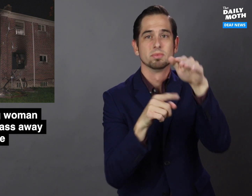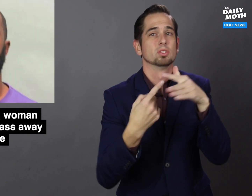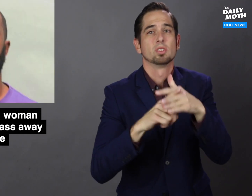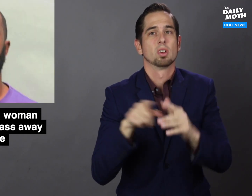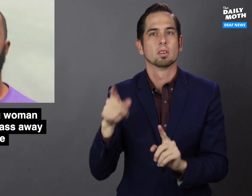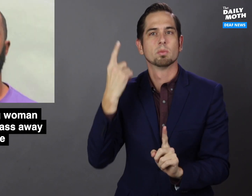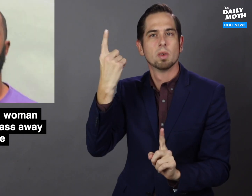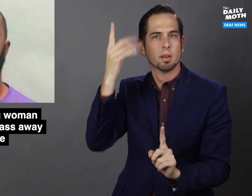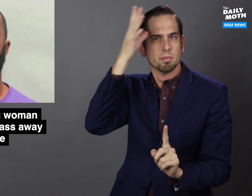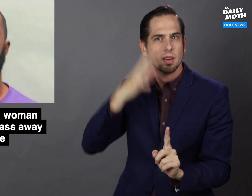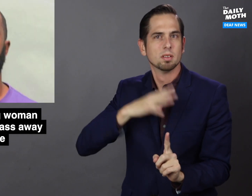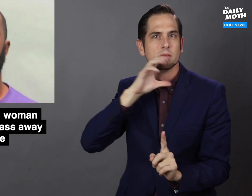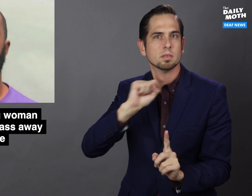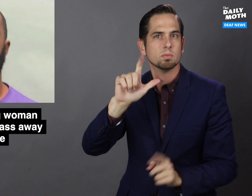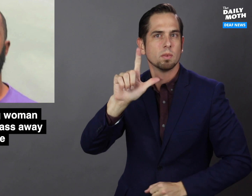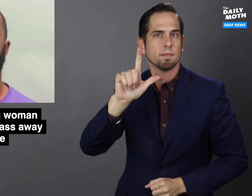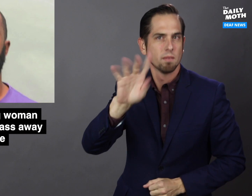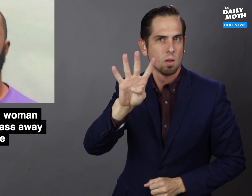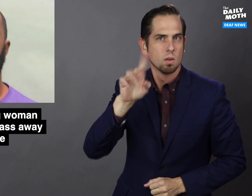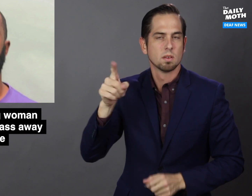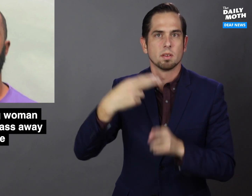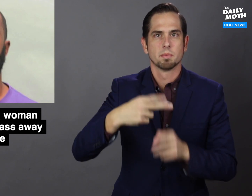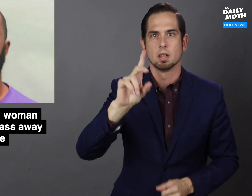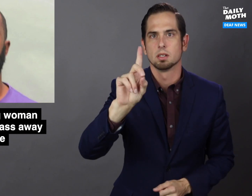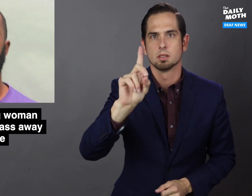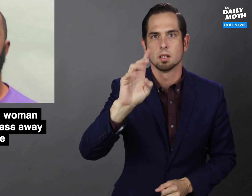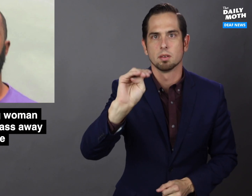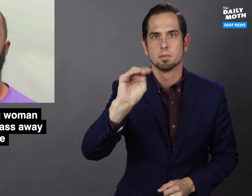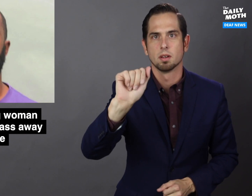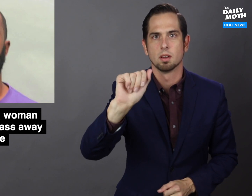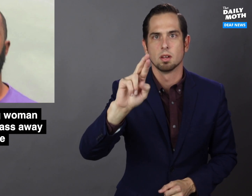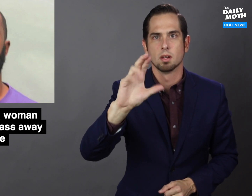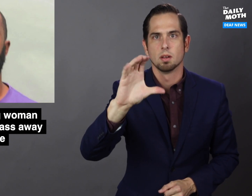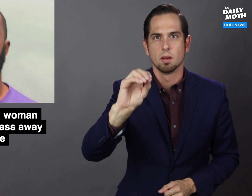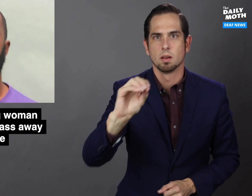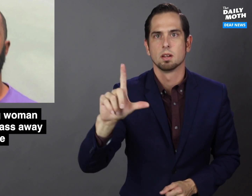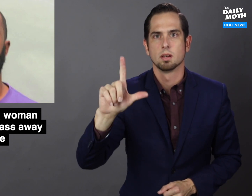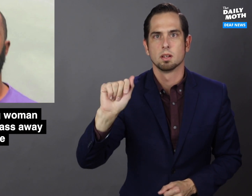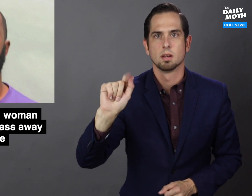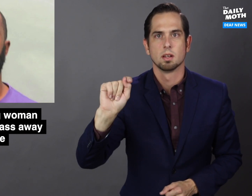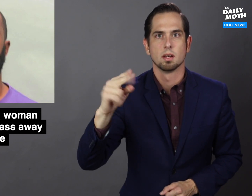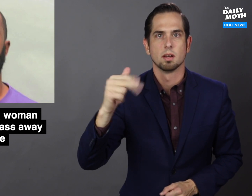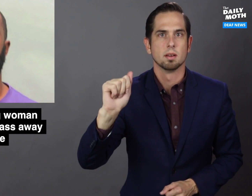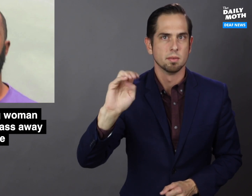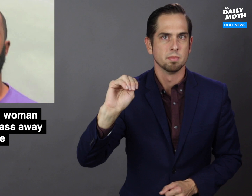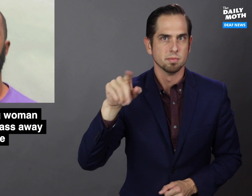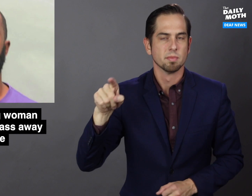when a 24-year-old man, Dmarco Latham,